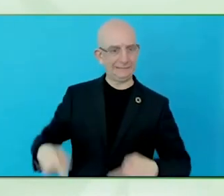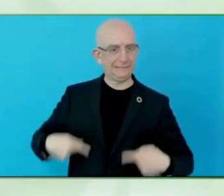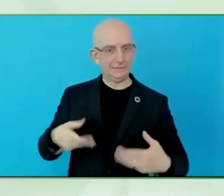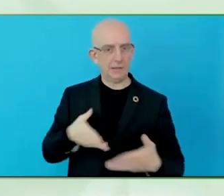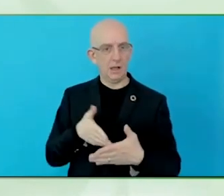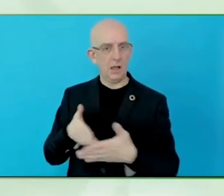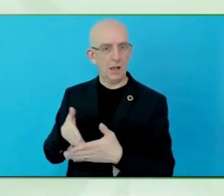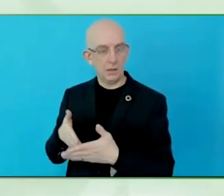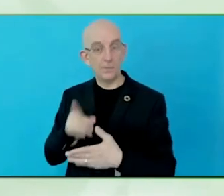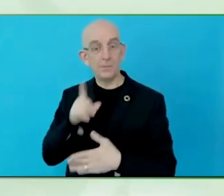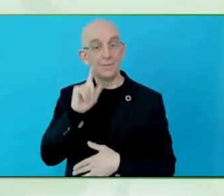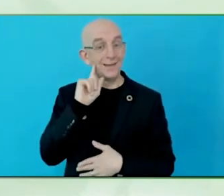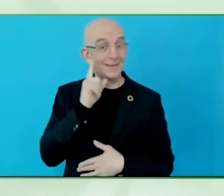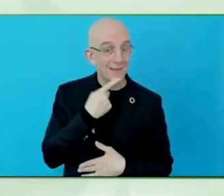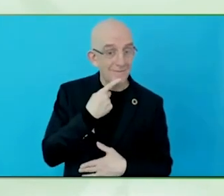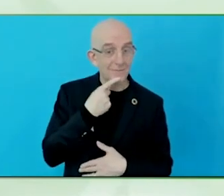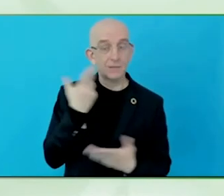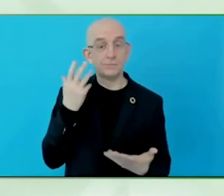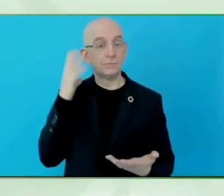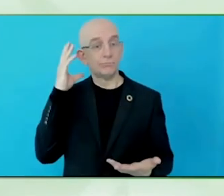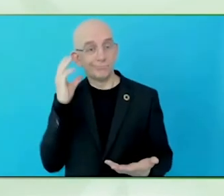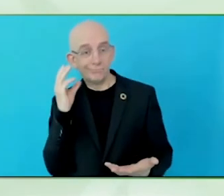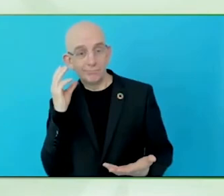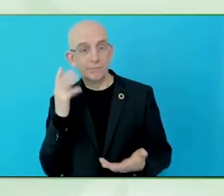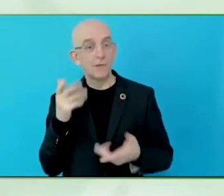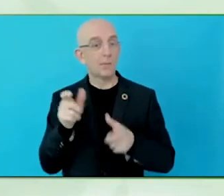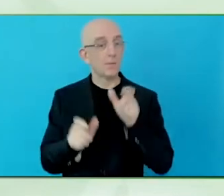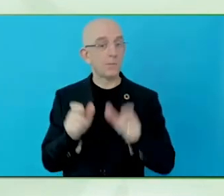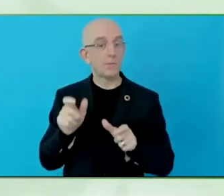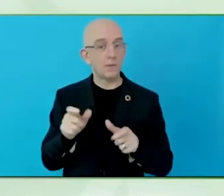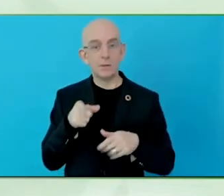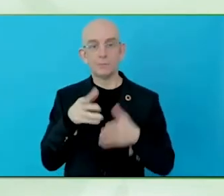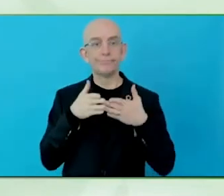are staying on the cruise. It becomes inaccessible for them.